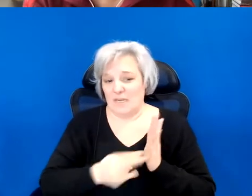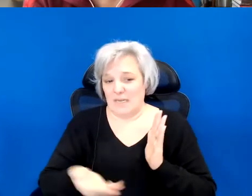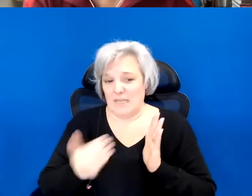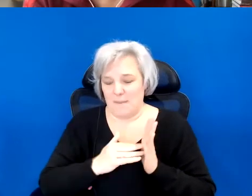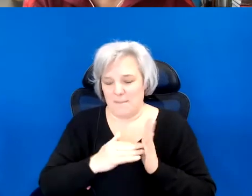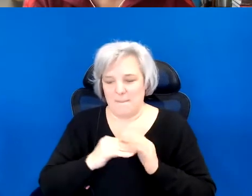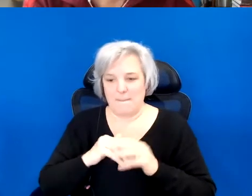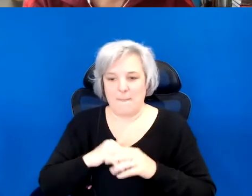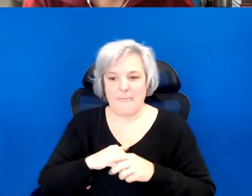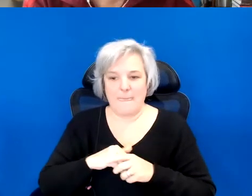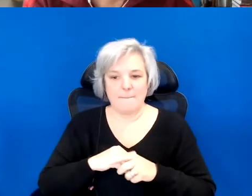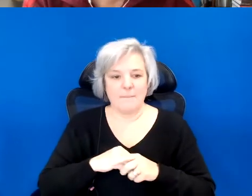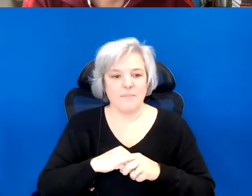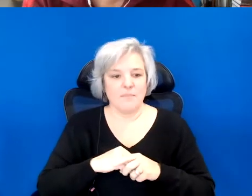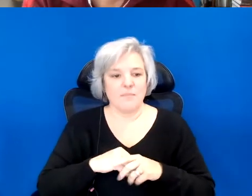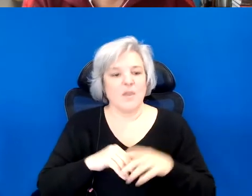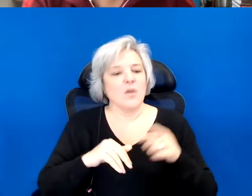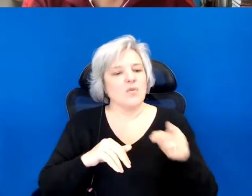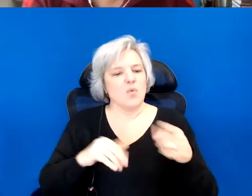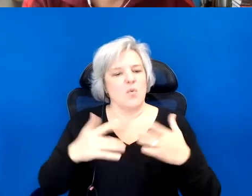Sure. How might you position your thoughts on planetary